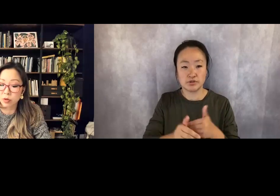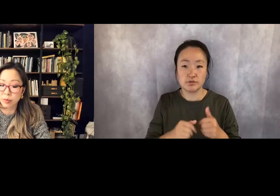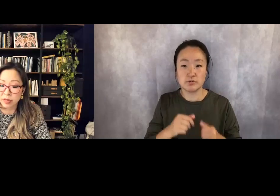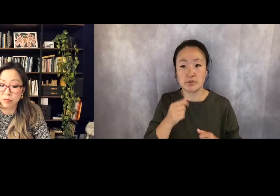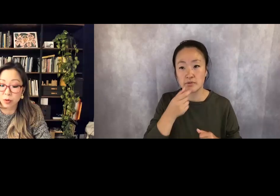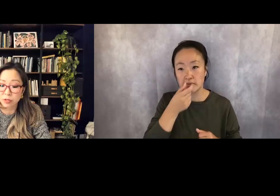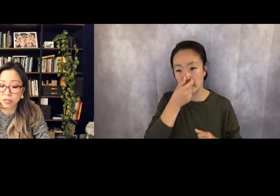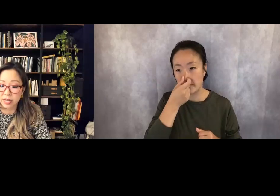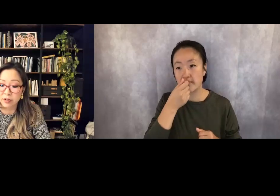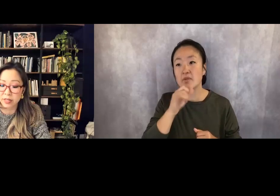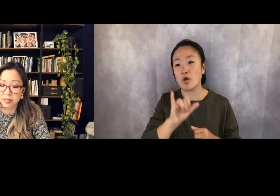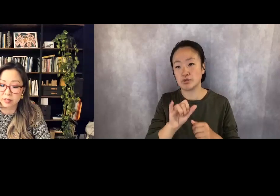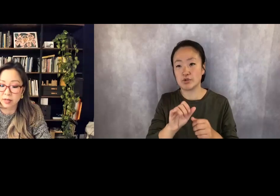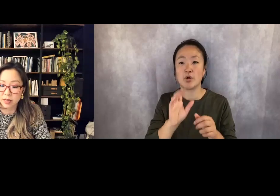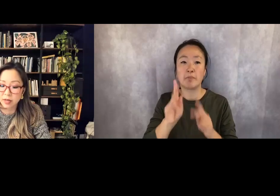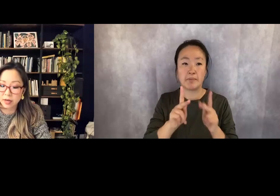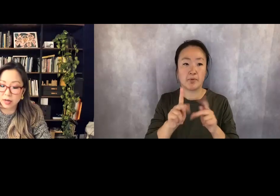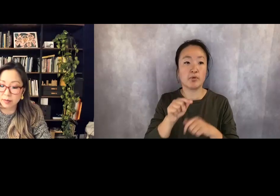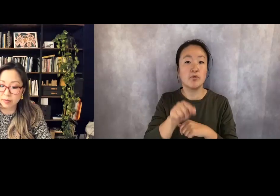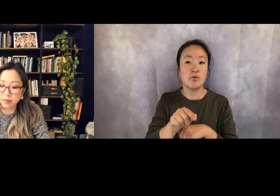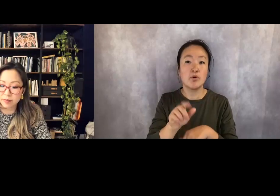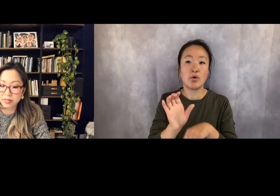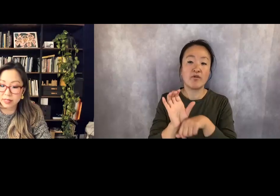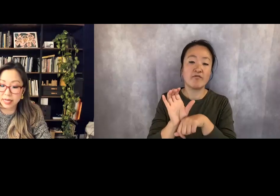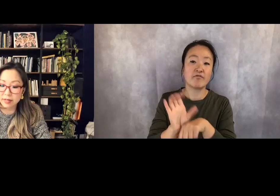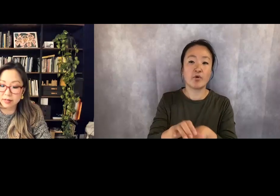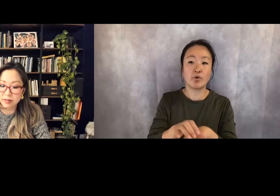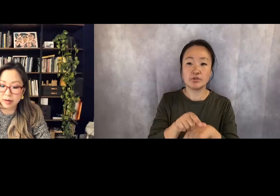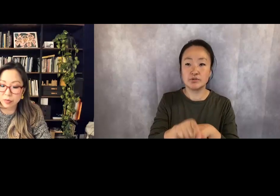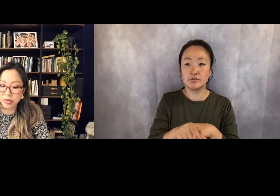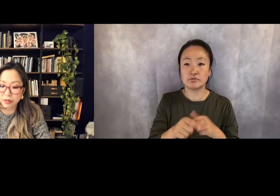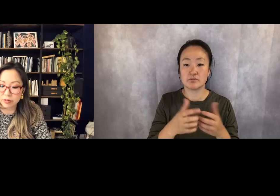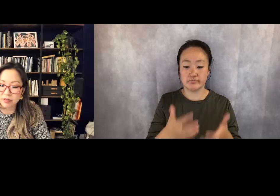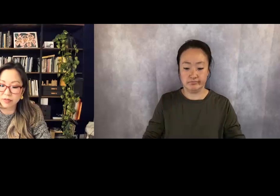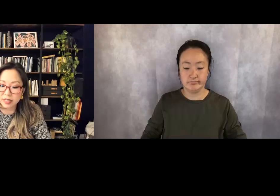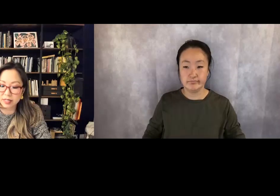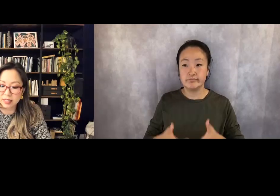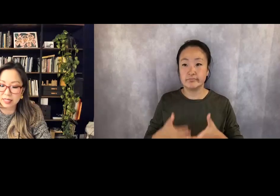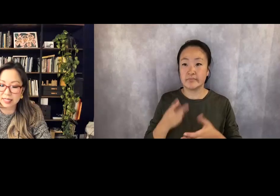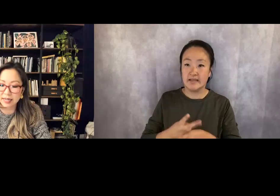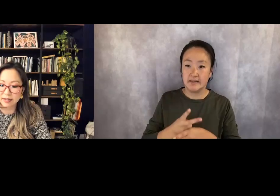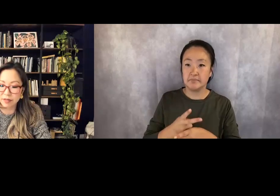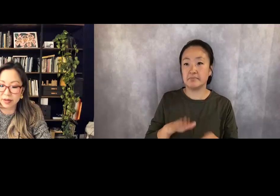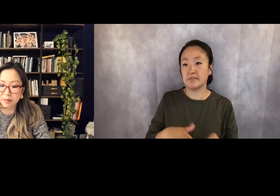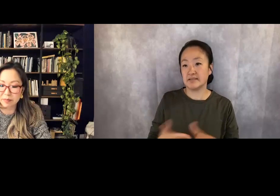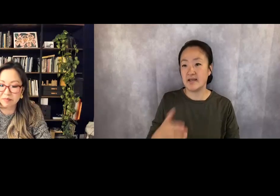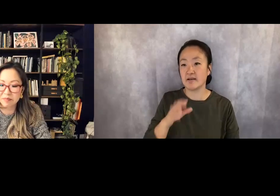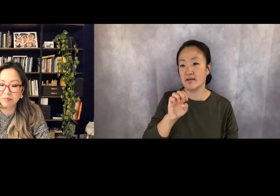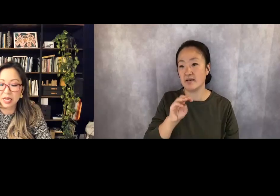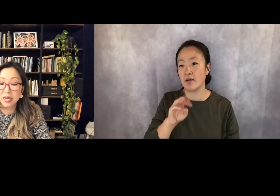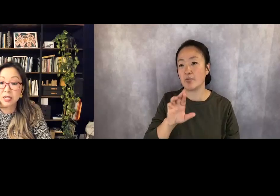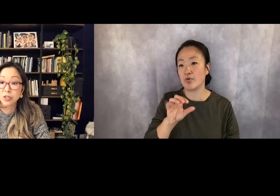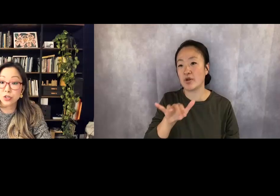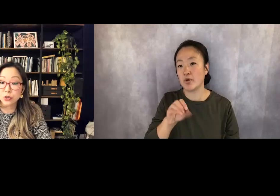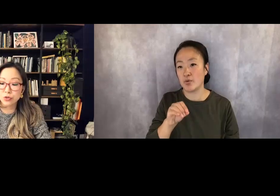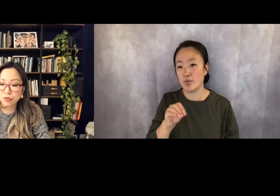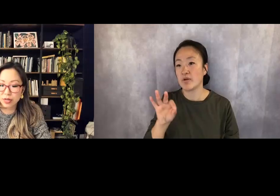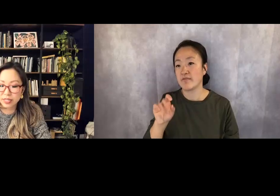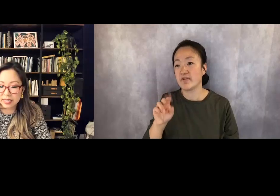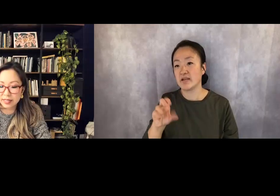who are being forced to carry these dead embryos and fetuses inside of them. June fourteenth